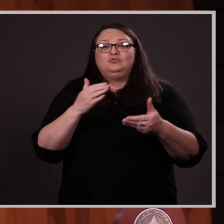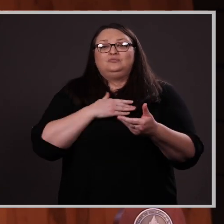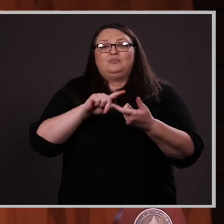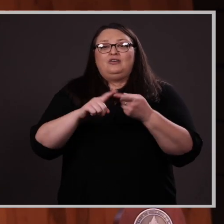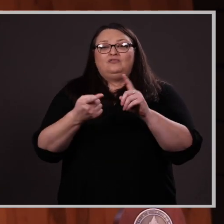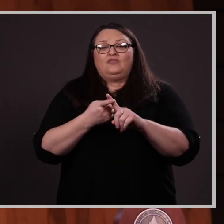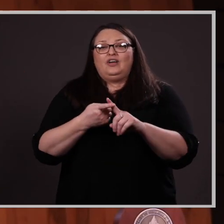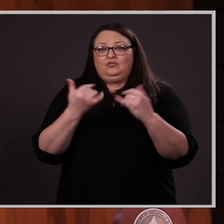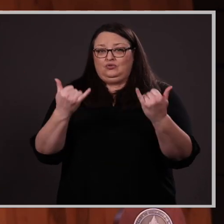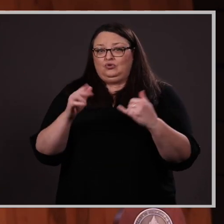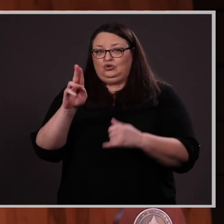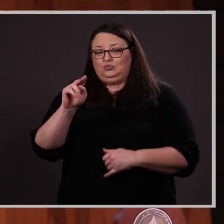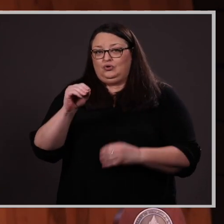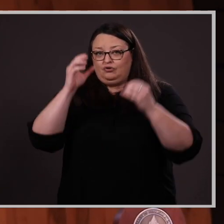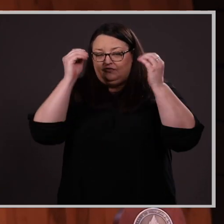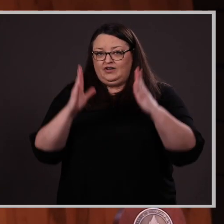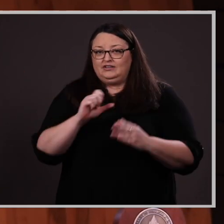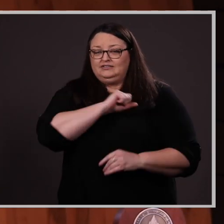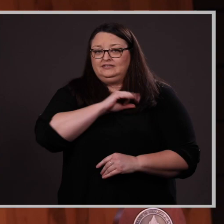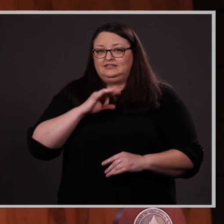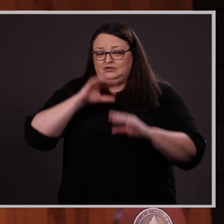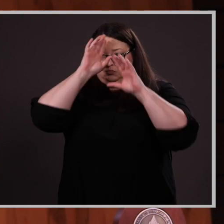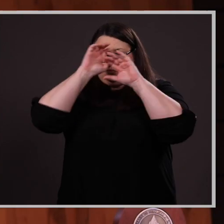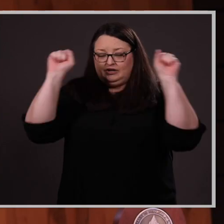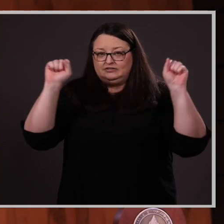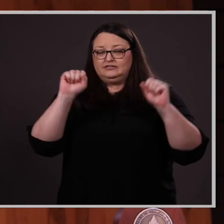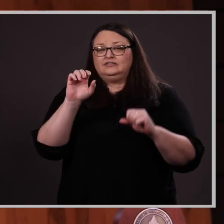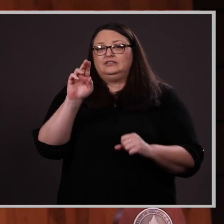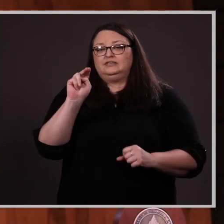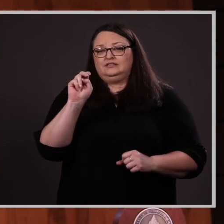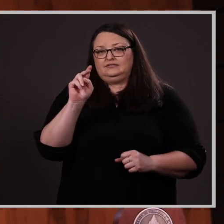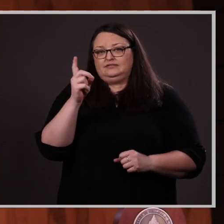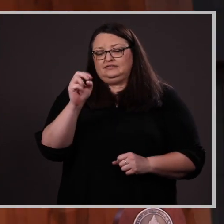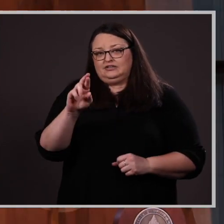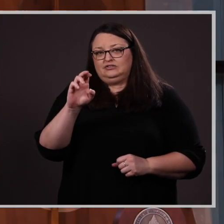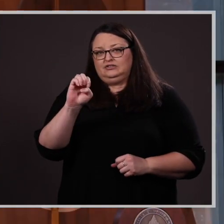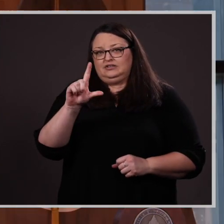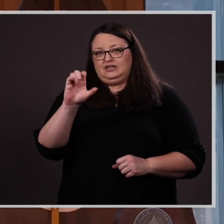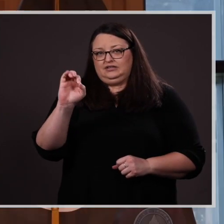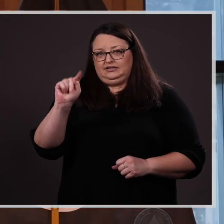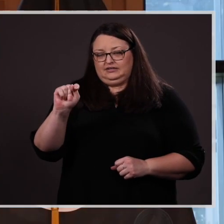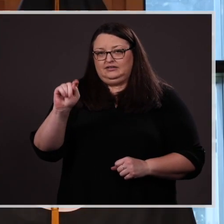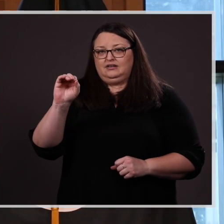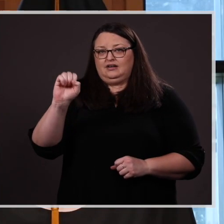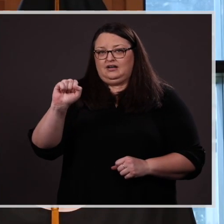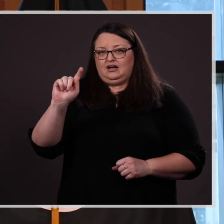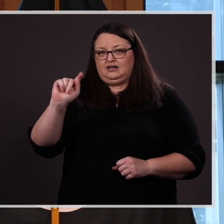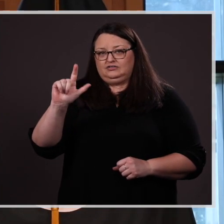and the current UNO Faculty Senate President, Dr. Elliot Ostler.